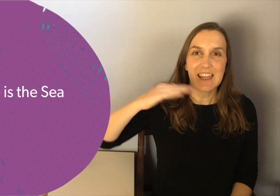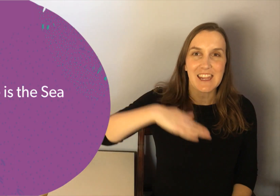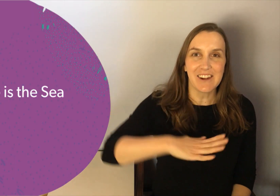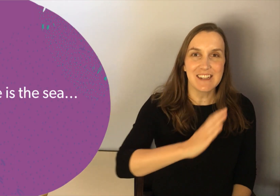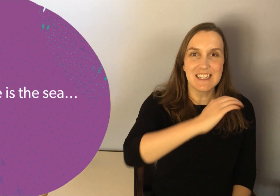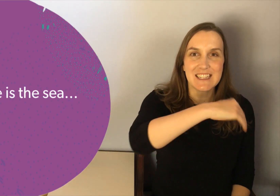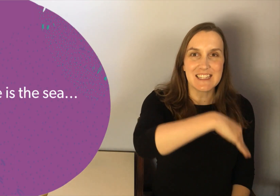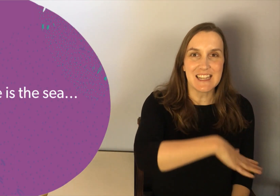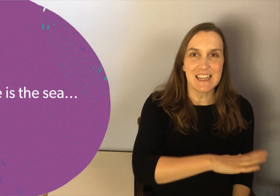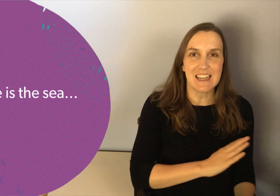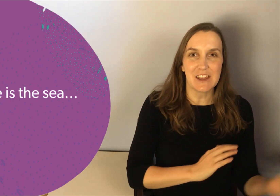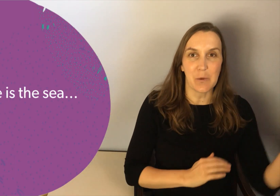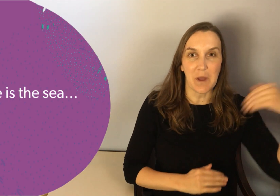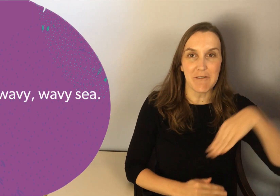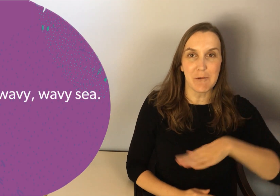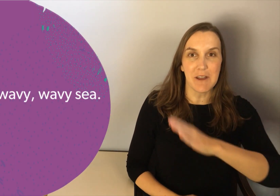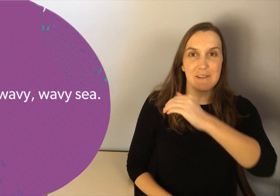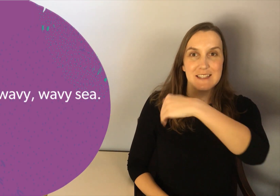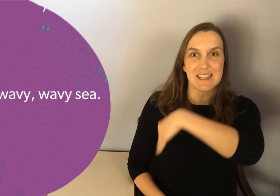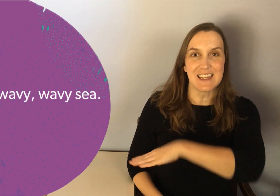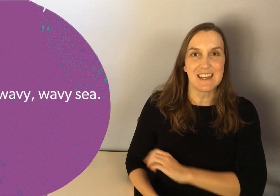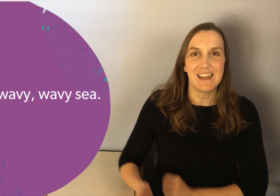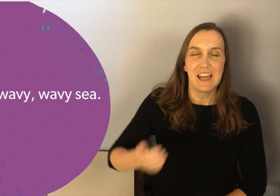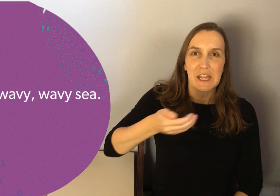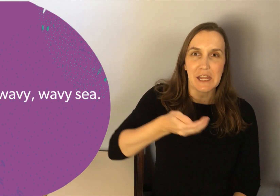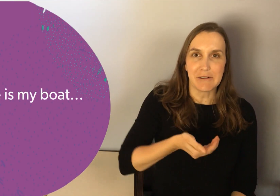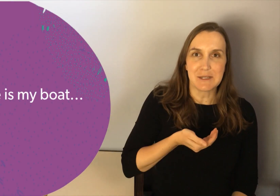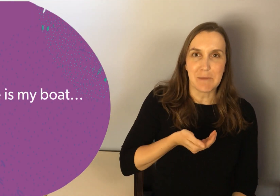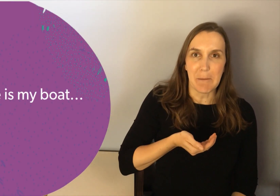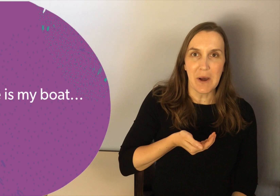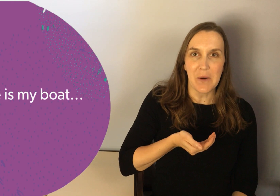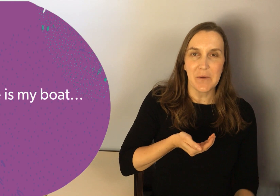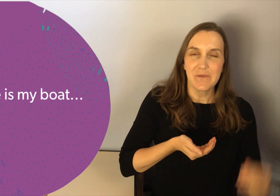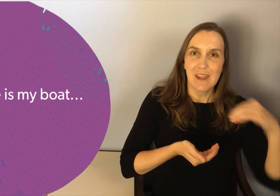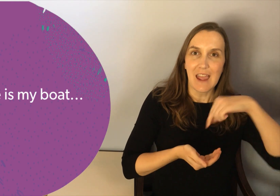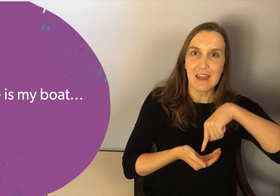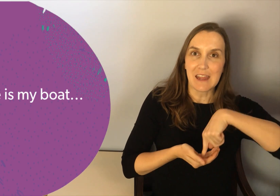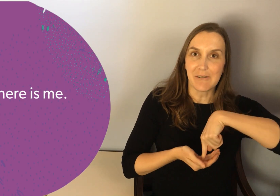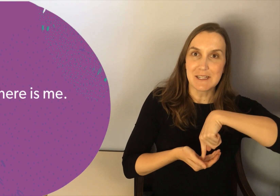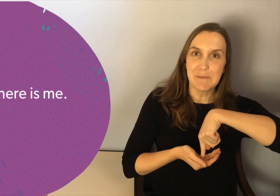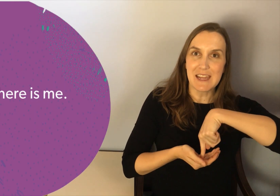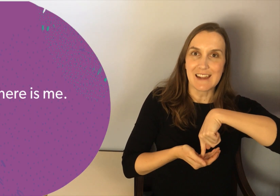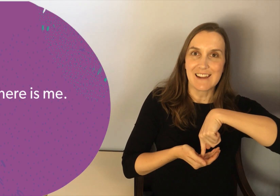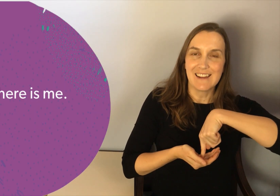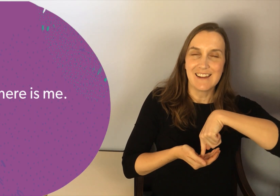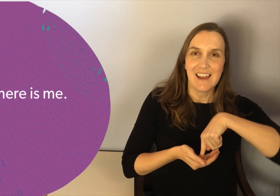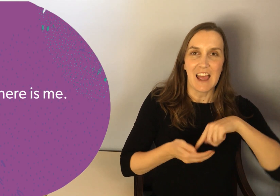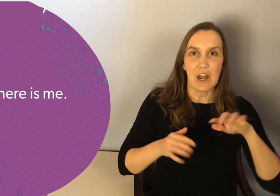Here is the sea... the wavy, wavy, sea. Here is my boat... and here is me.